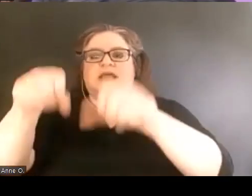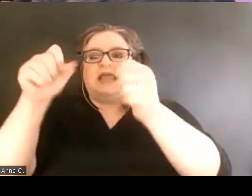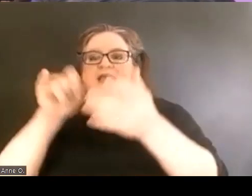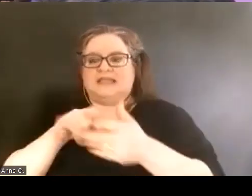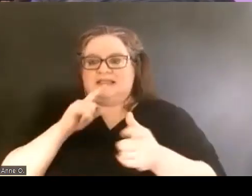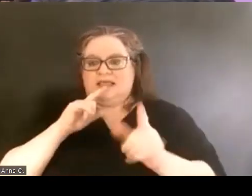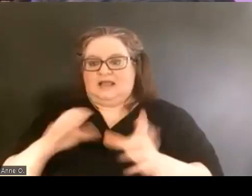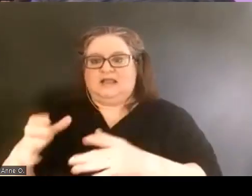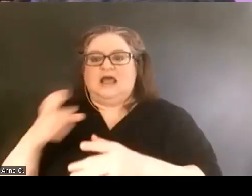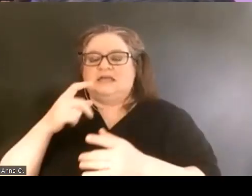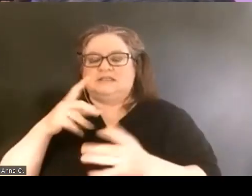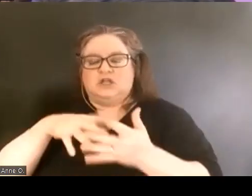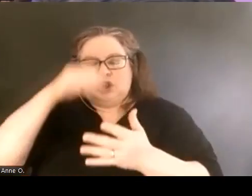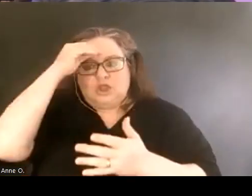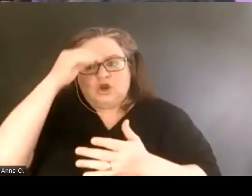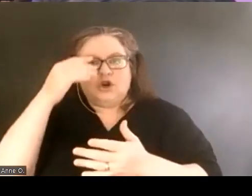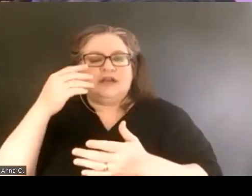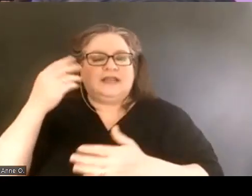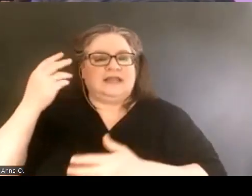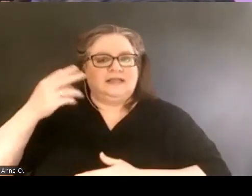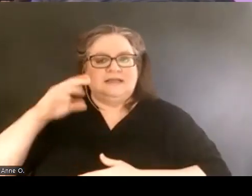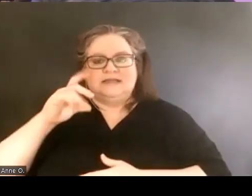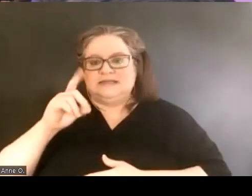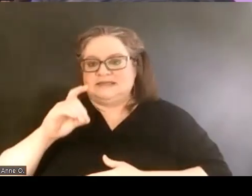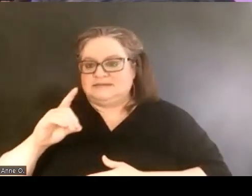allyship, engaging in an action project